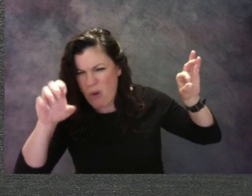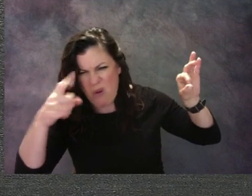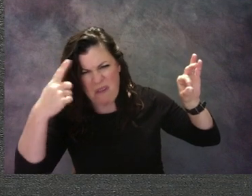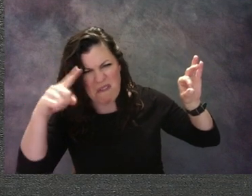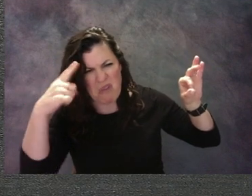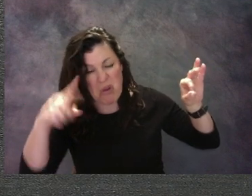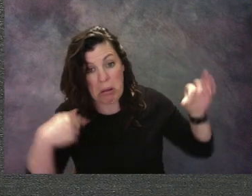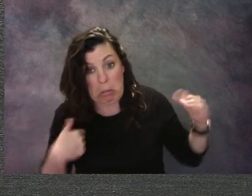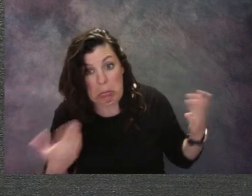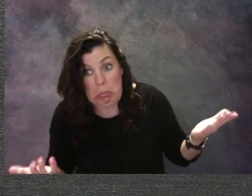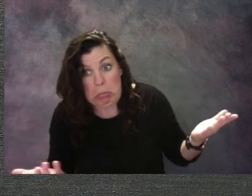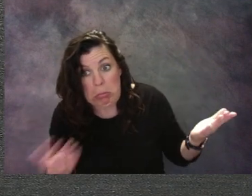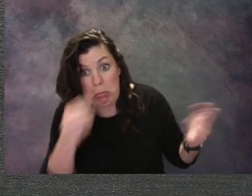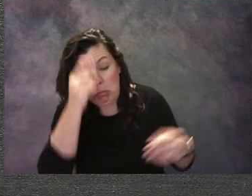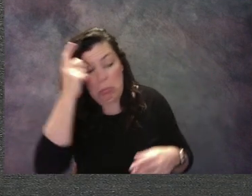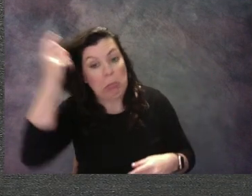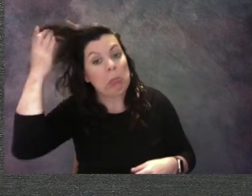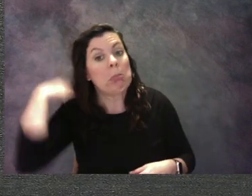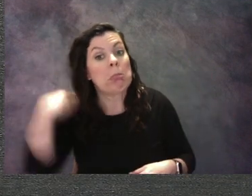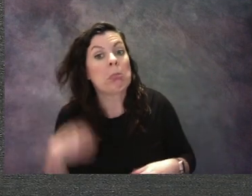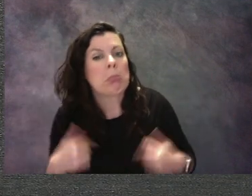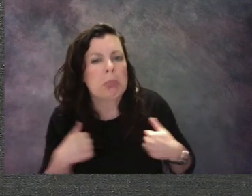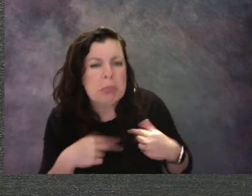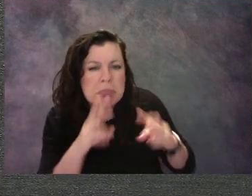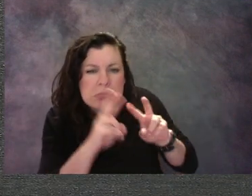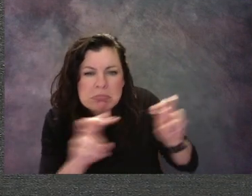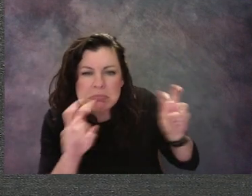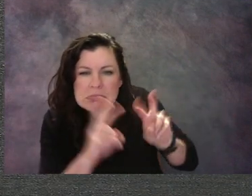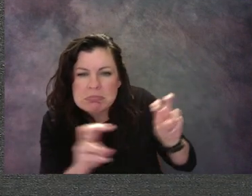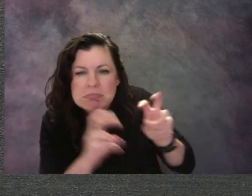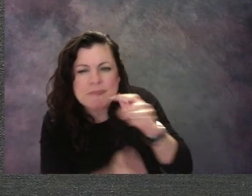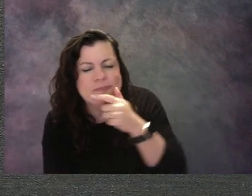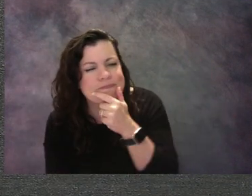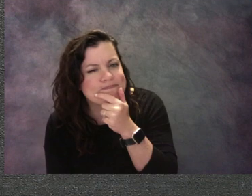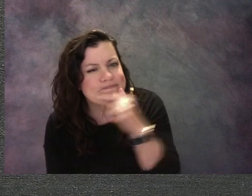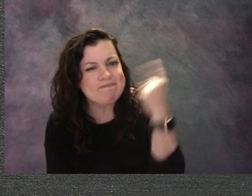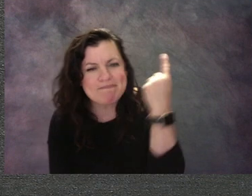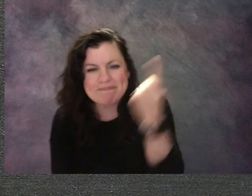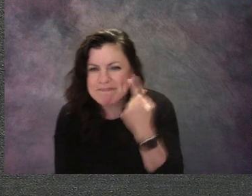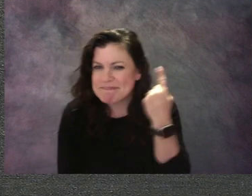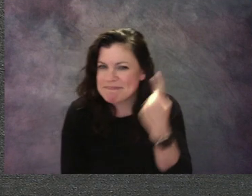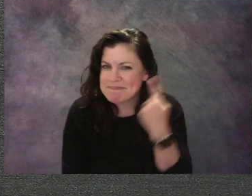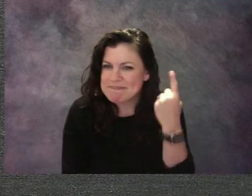so I'm gonna continue looking through the artwork to see if I can make some good guesses in my head.